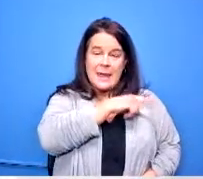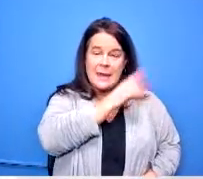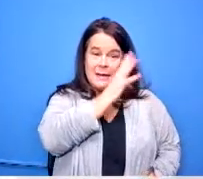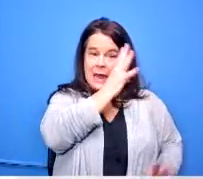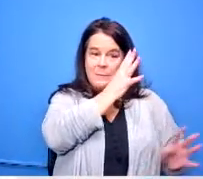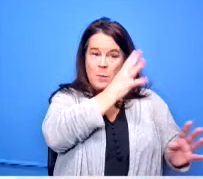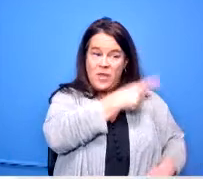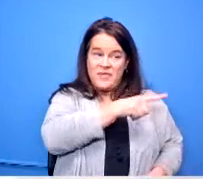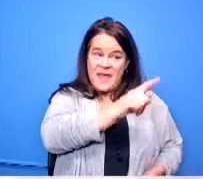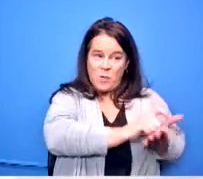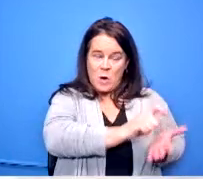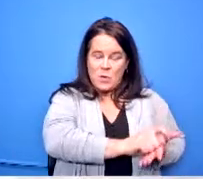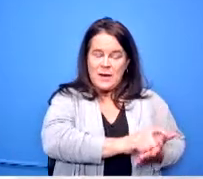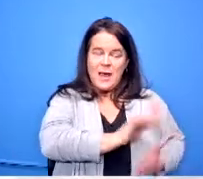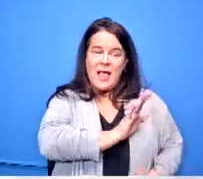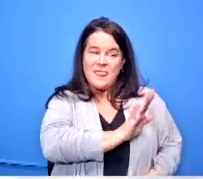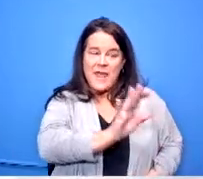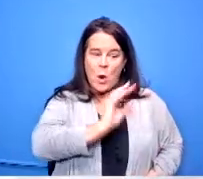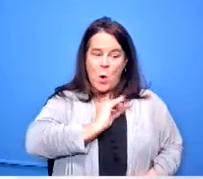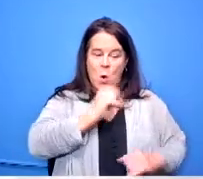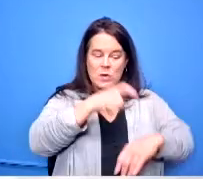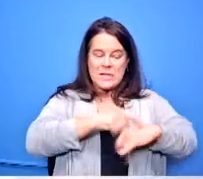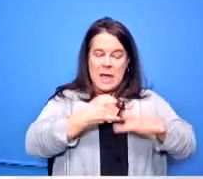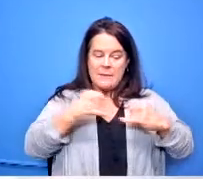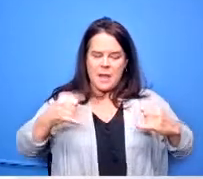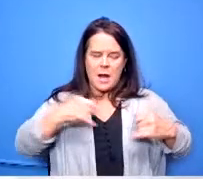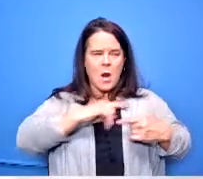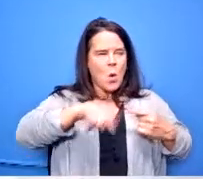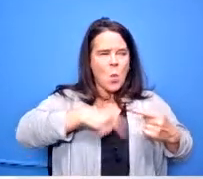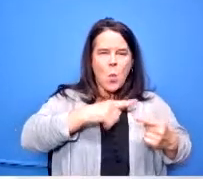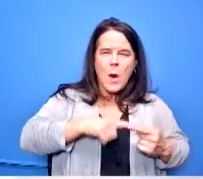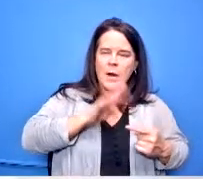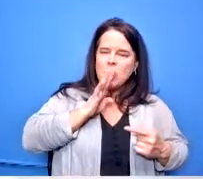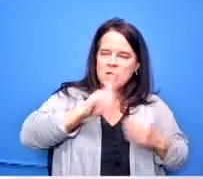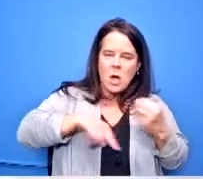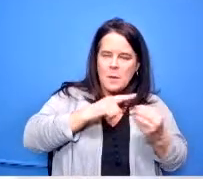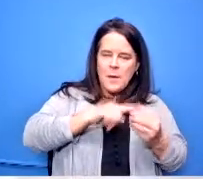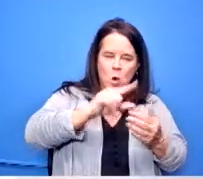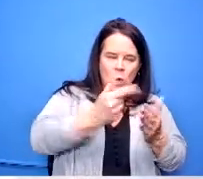their timelines for when do we start and talking about graduation requirements when do we start